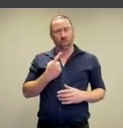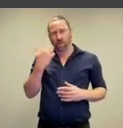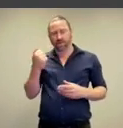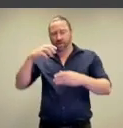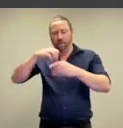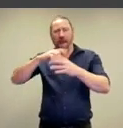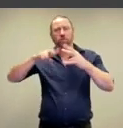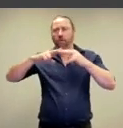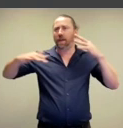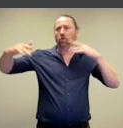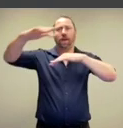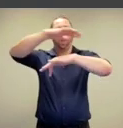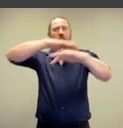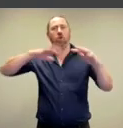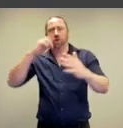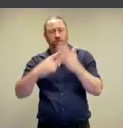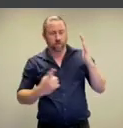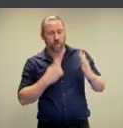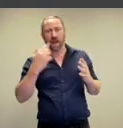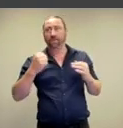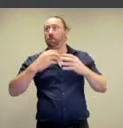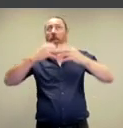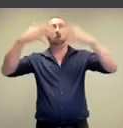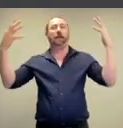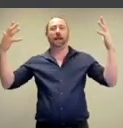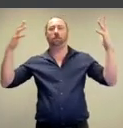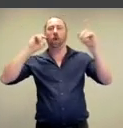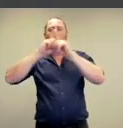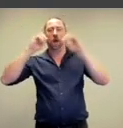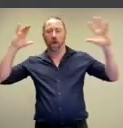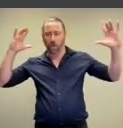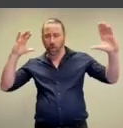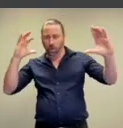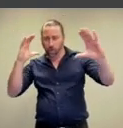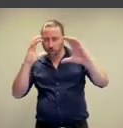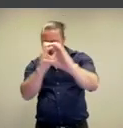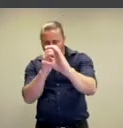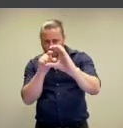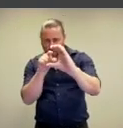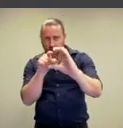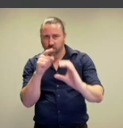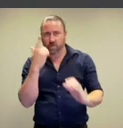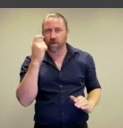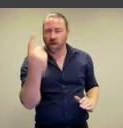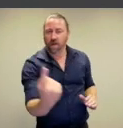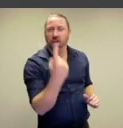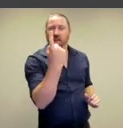the crowd, we're always part of something bigger than ourselves